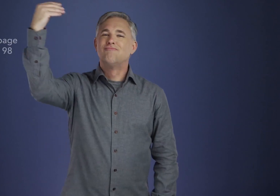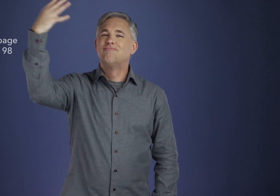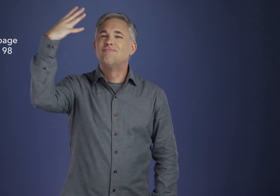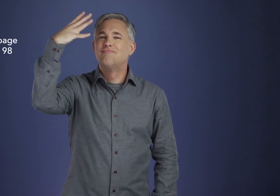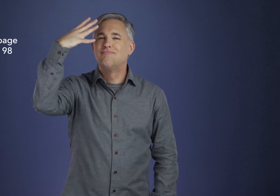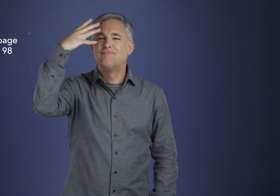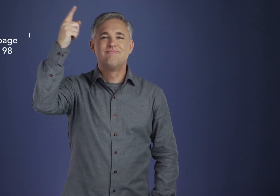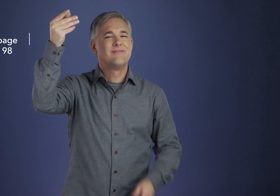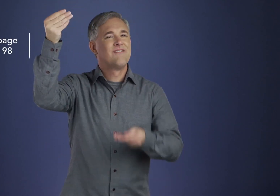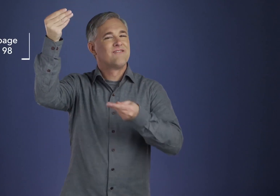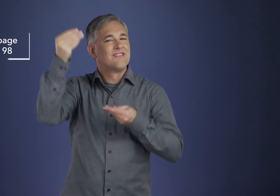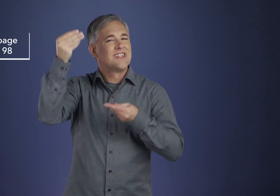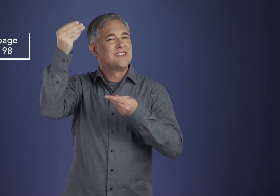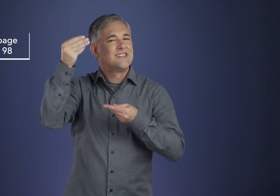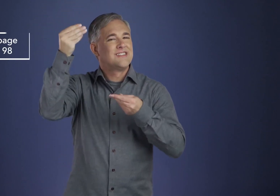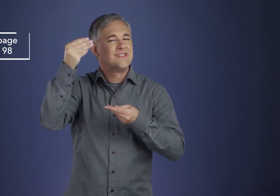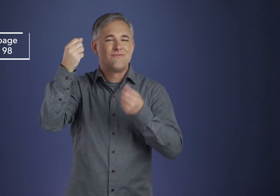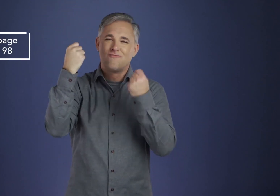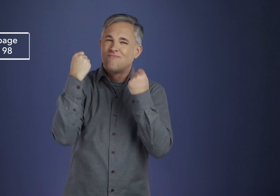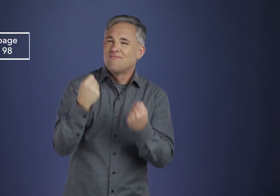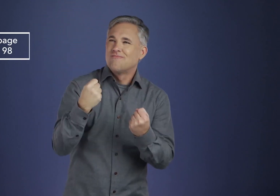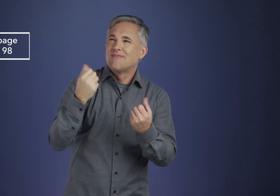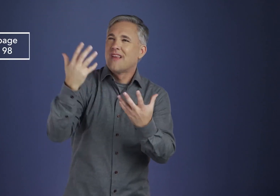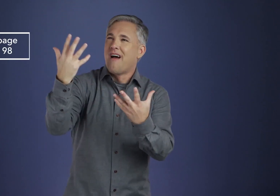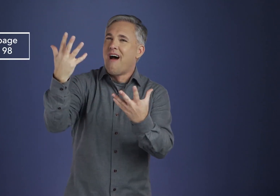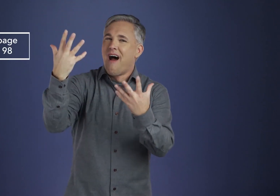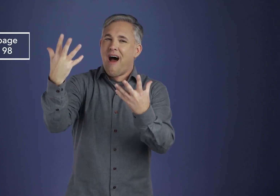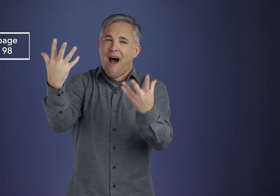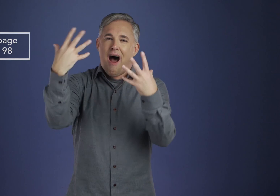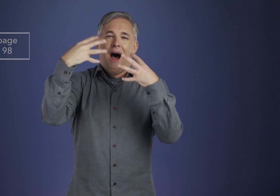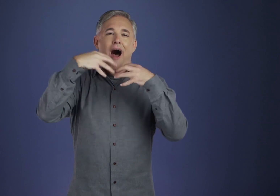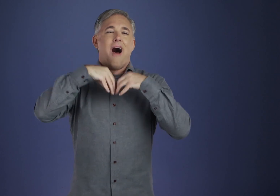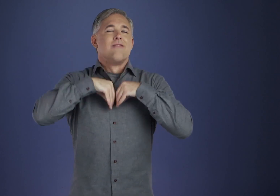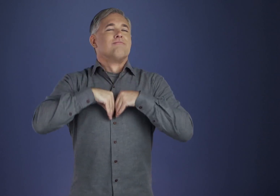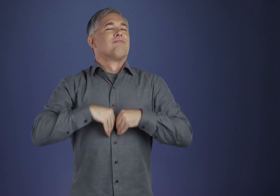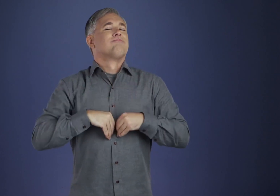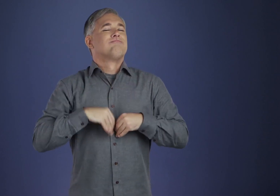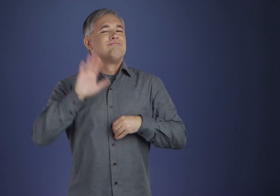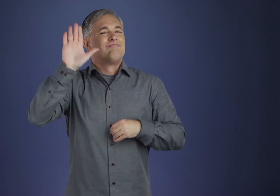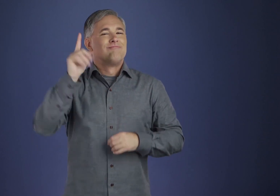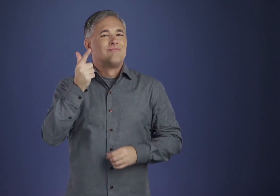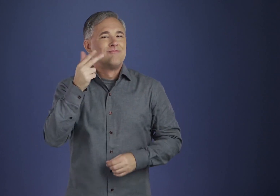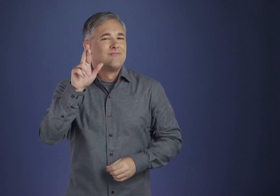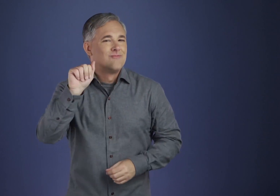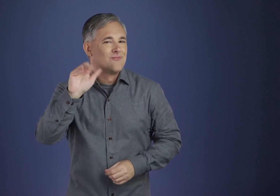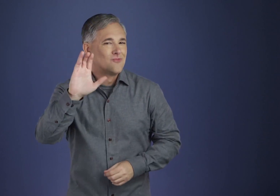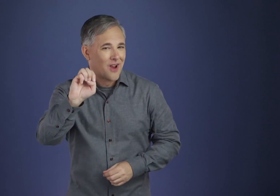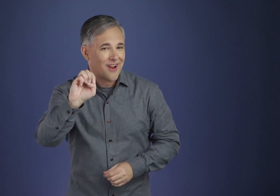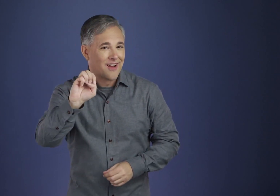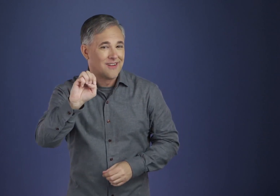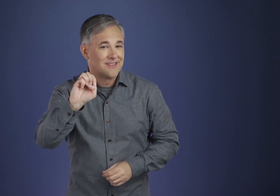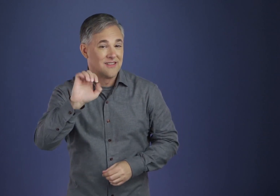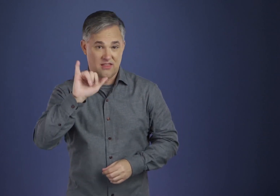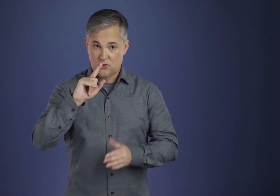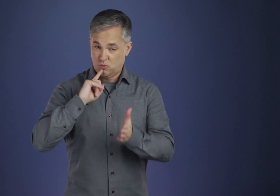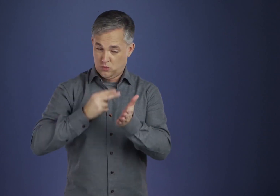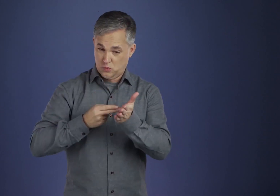the nourishment of His strength, and the atmosphere of His grace. To an amazing extent the facts of A.A. life